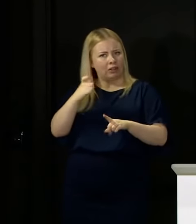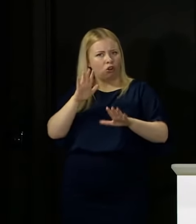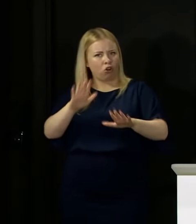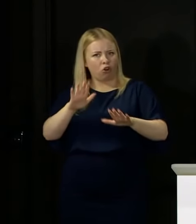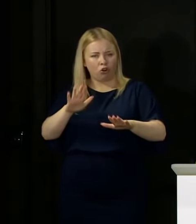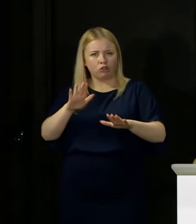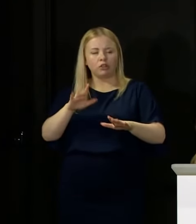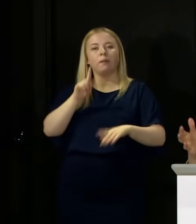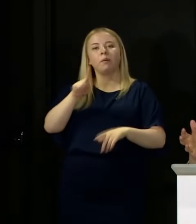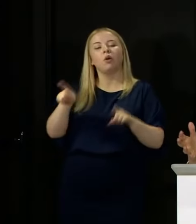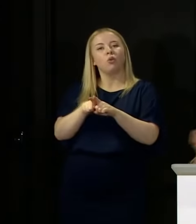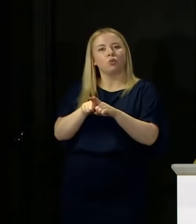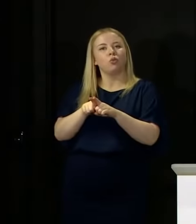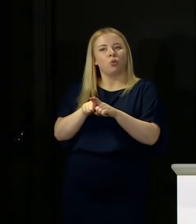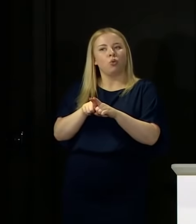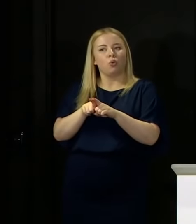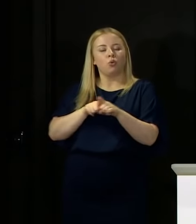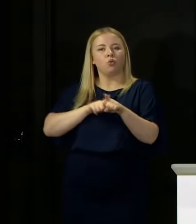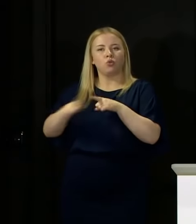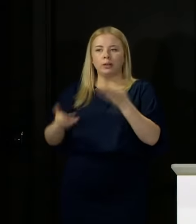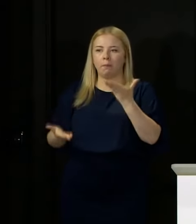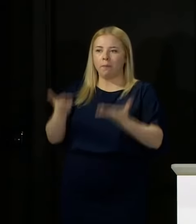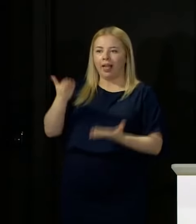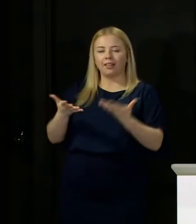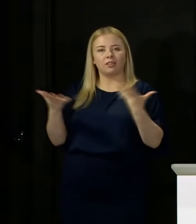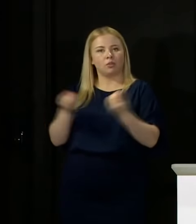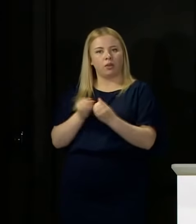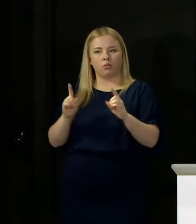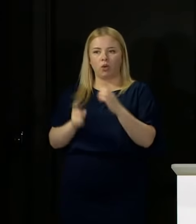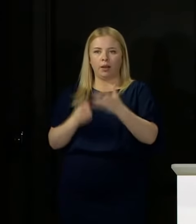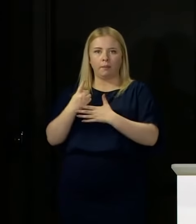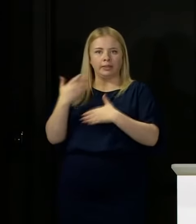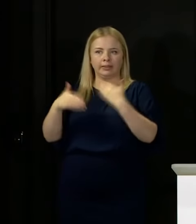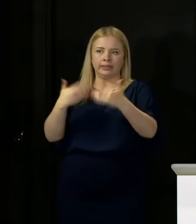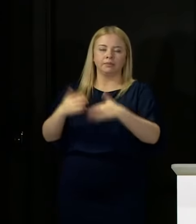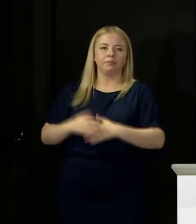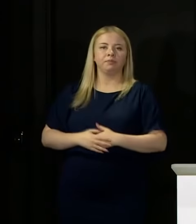not in a way that is disproportionate or overreacting.